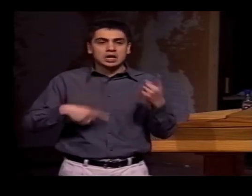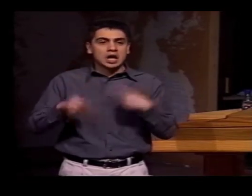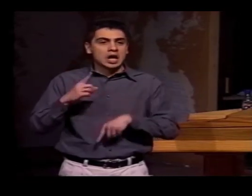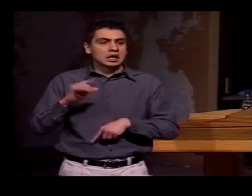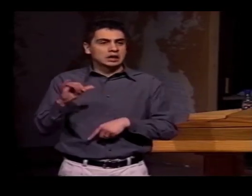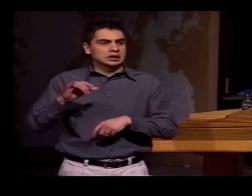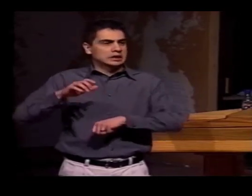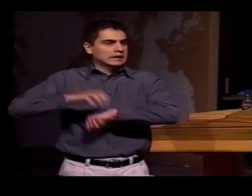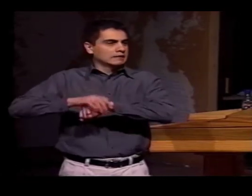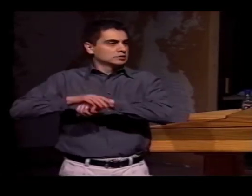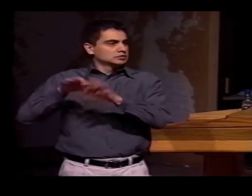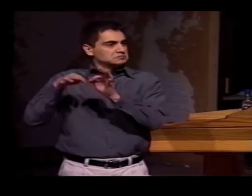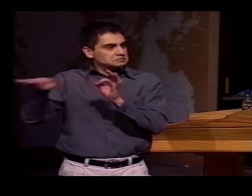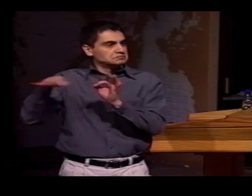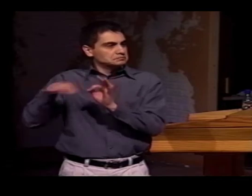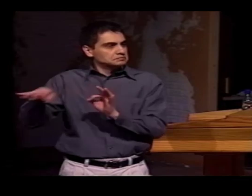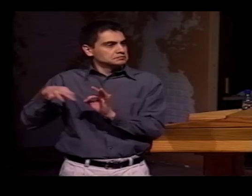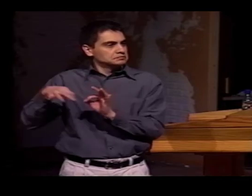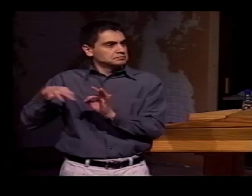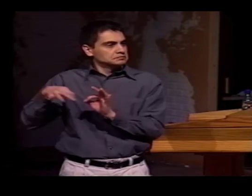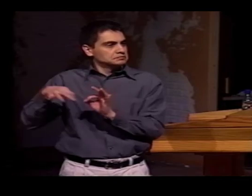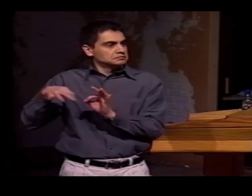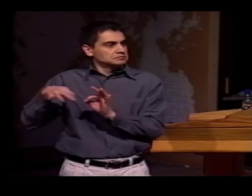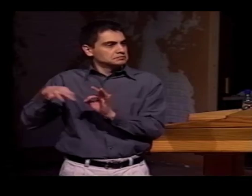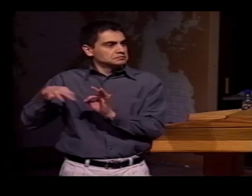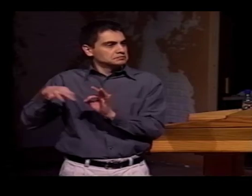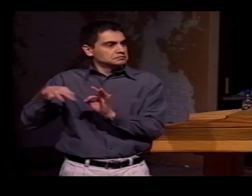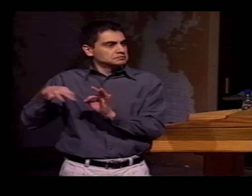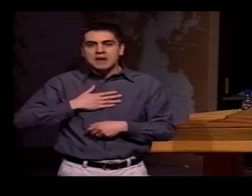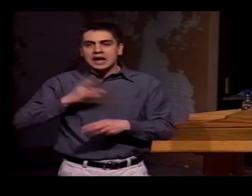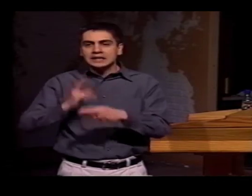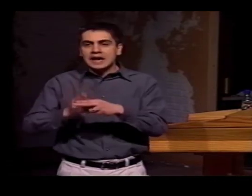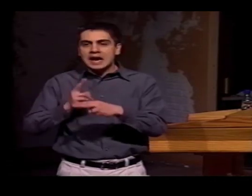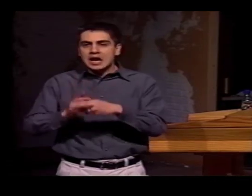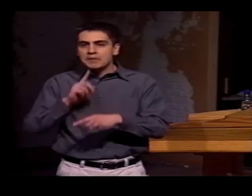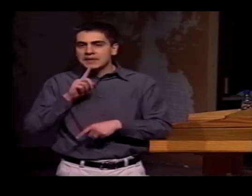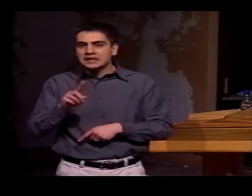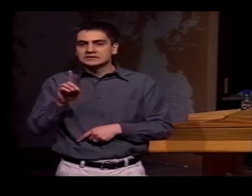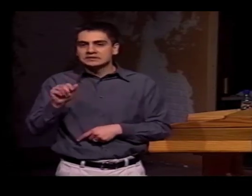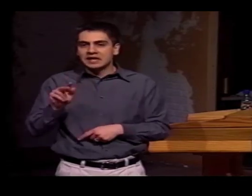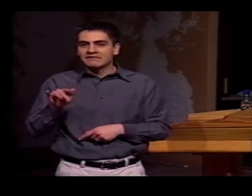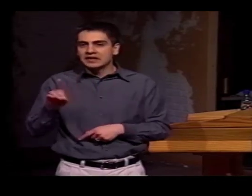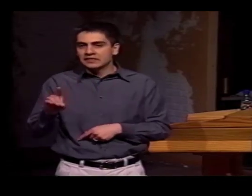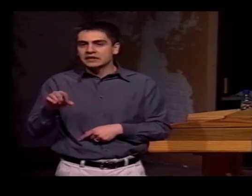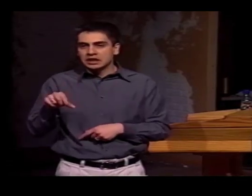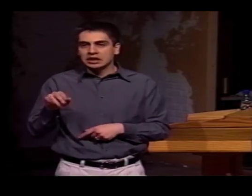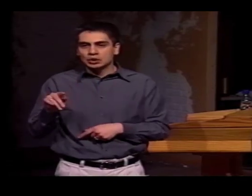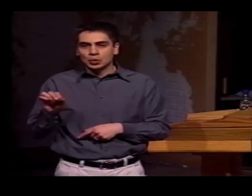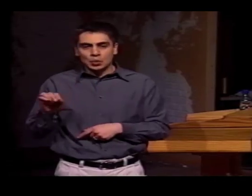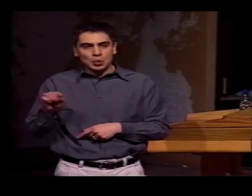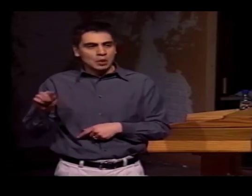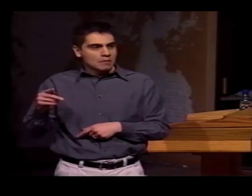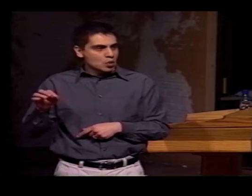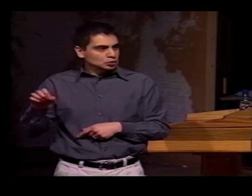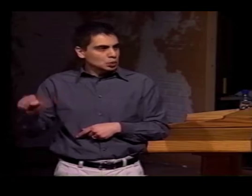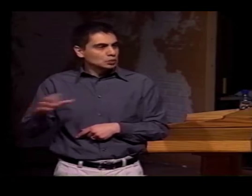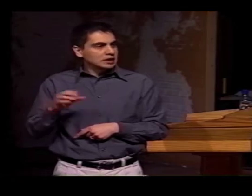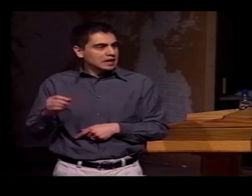FOR EXAMPLE, IF I SIGN AN ENGLISH SENTENCE, I WOULD SAY, "HELLO. MY NAME IS DAVID QUINTO-POZOS,